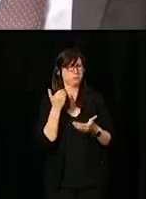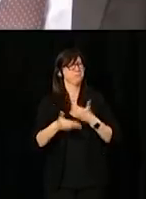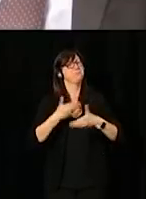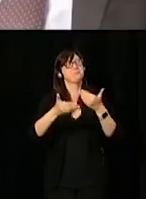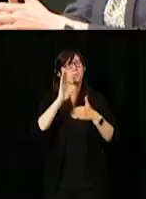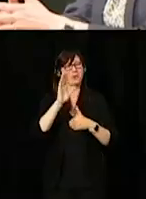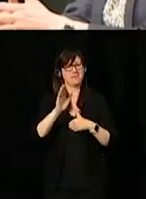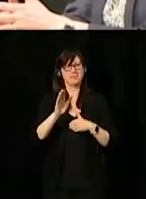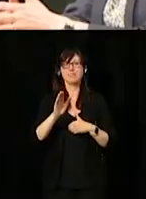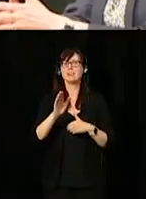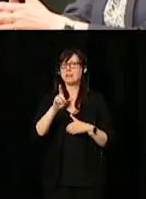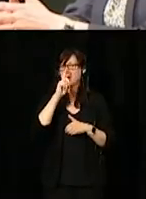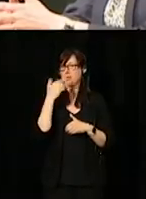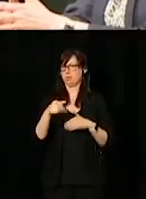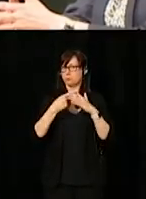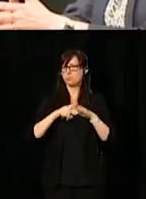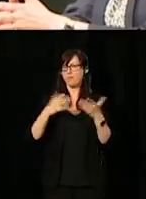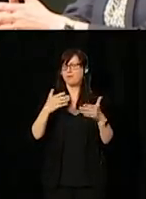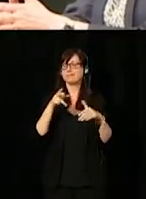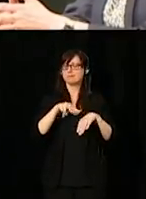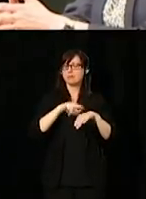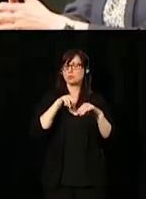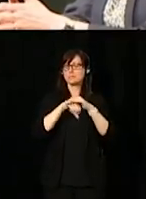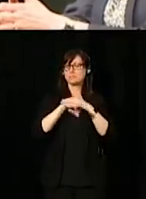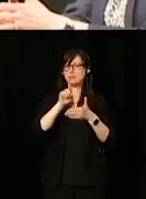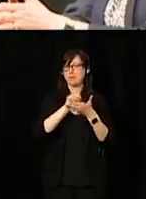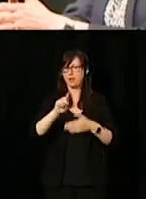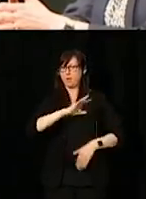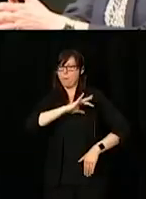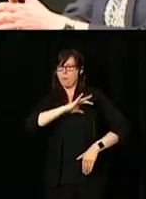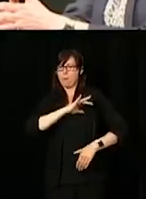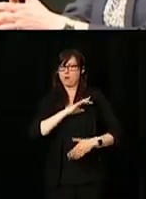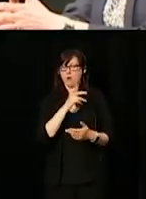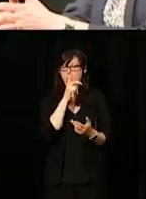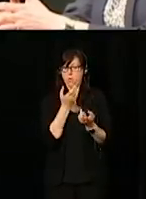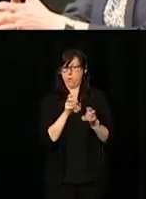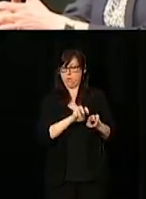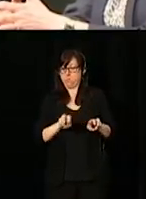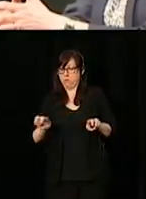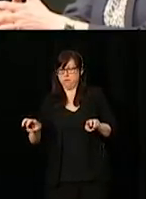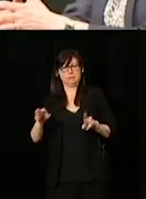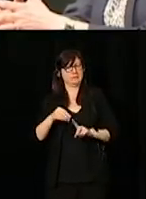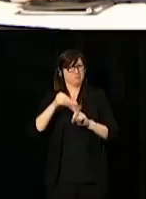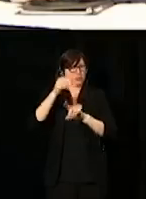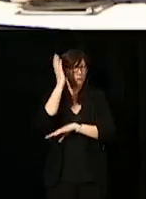We're really kicking off National AccessAbility Awareness Week in style. We have special guests to speak to you.